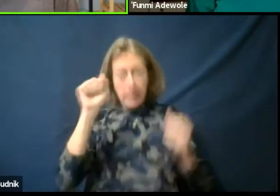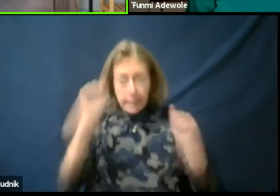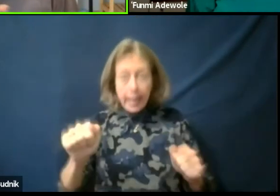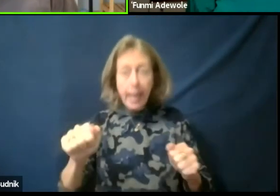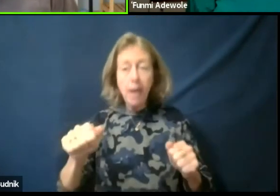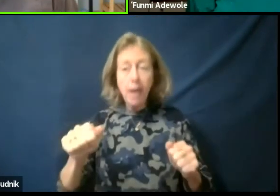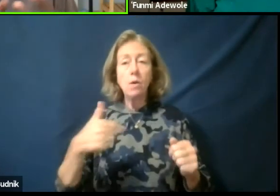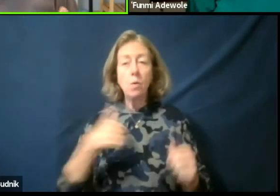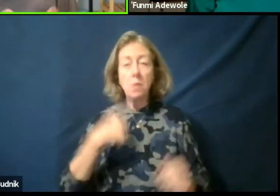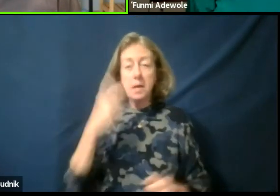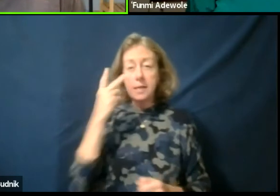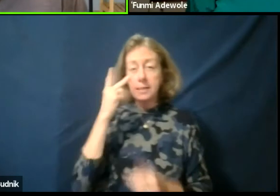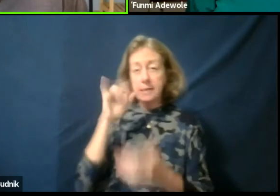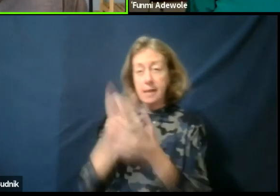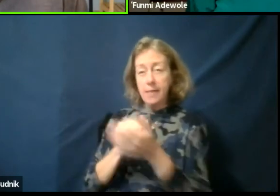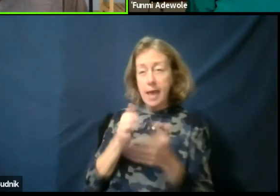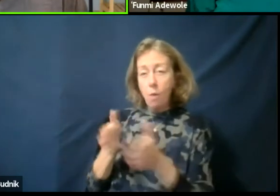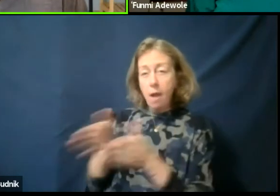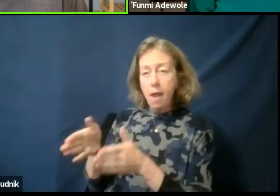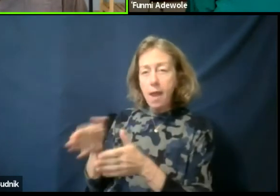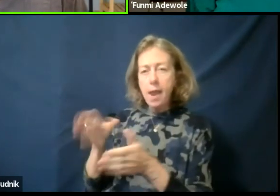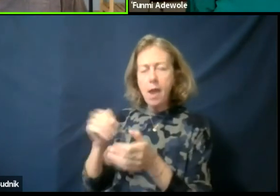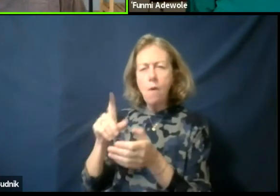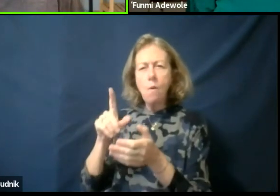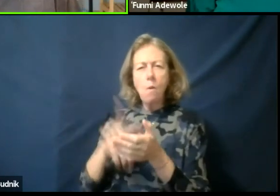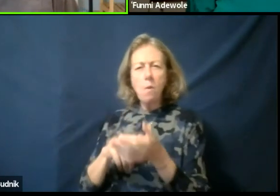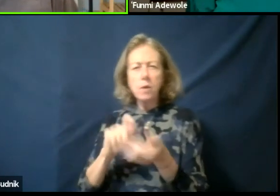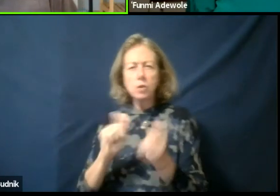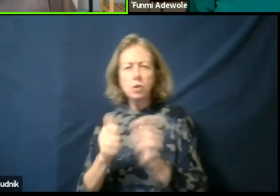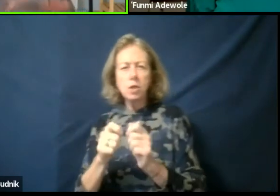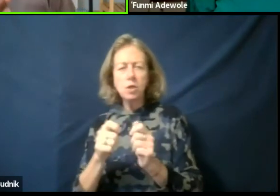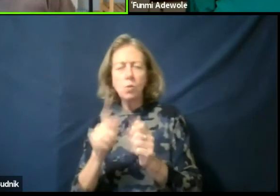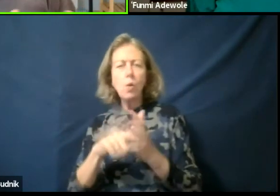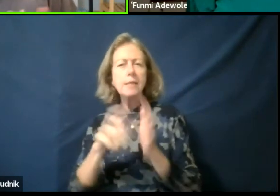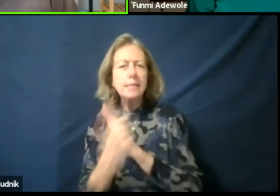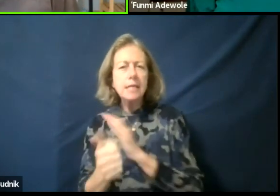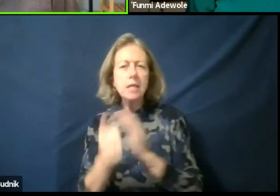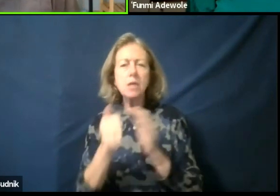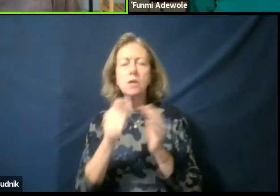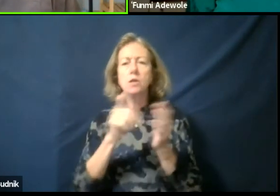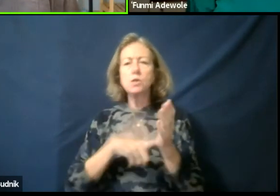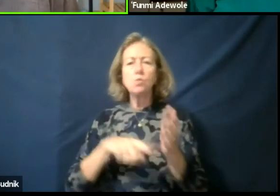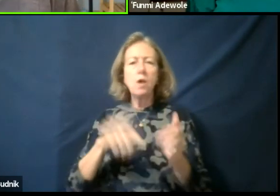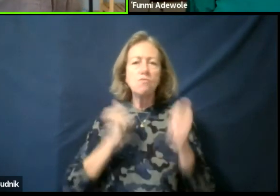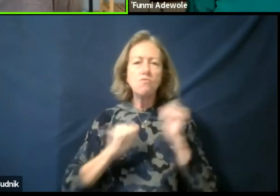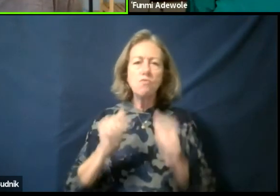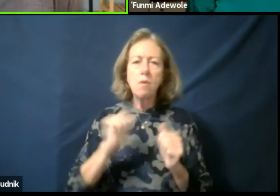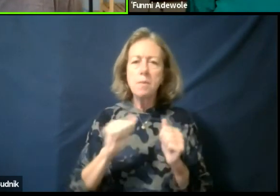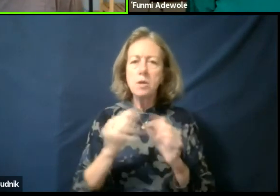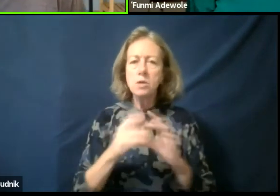and what are those skills that you know are dramaturgical skills that we have taken on. May be because of our geography